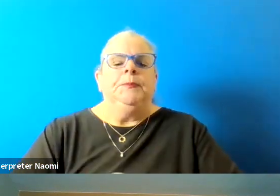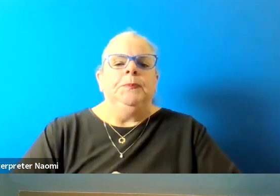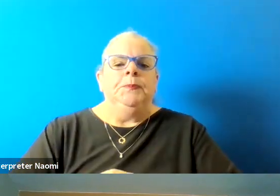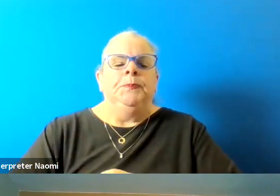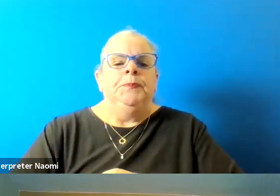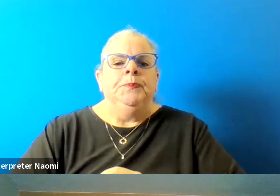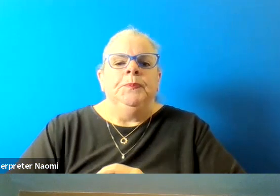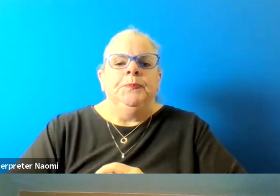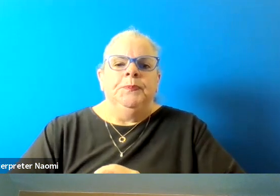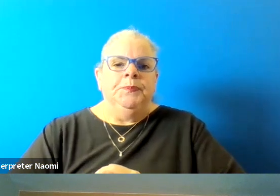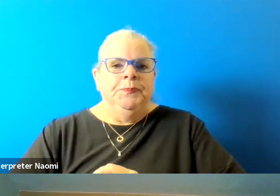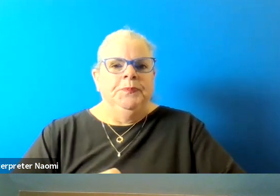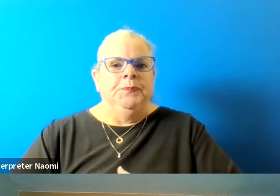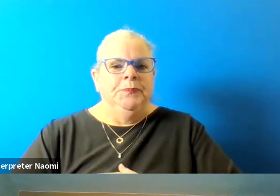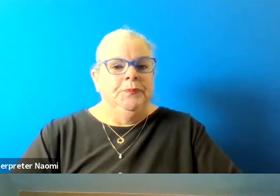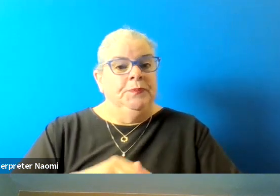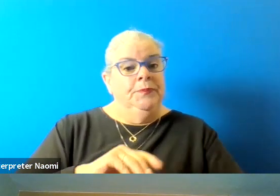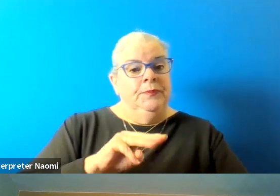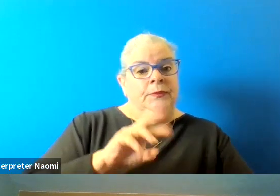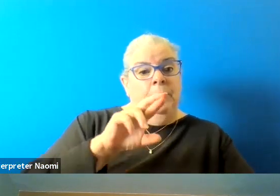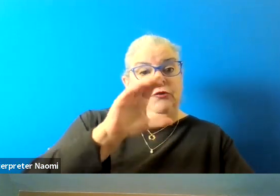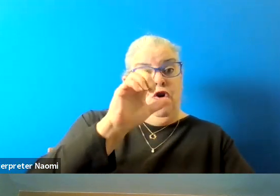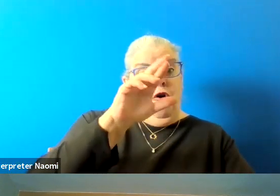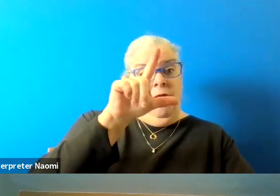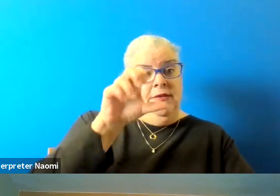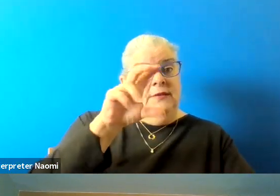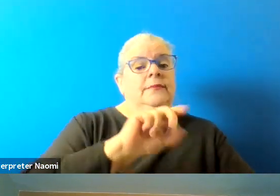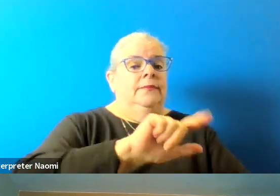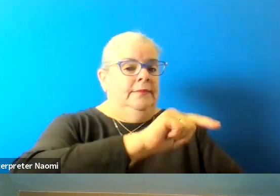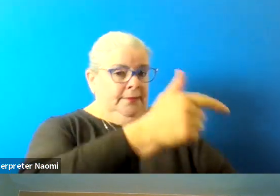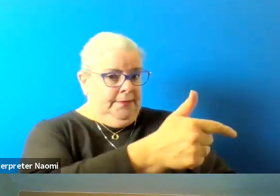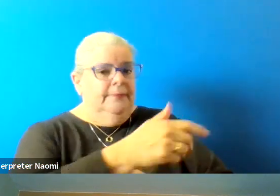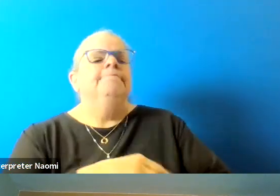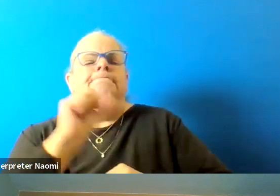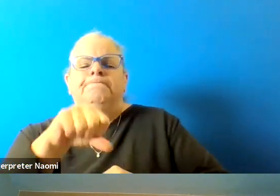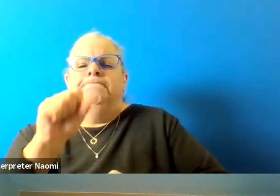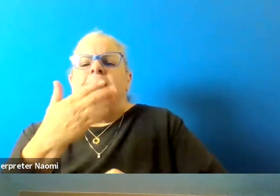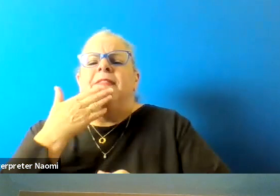Thank you. Mr. Carlson. Thank you. Yeah, it's a it's a great question.